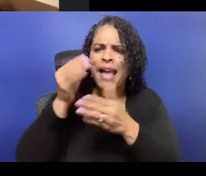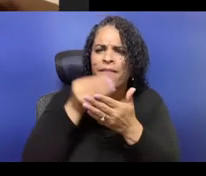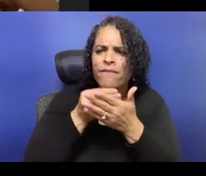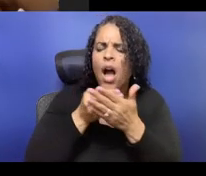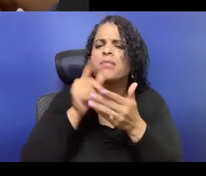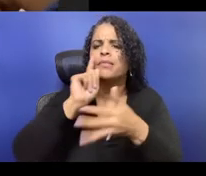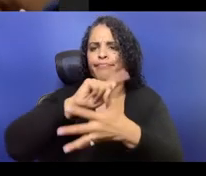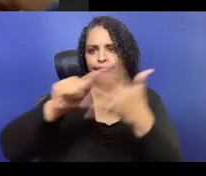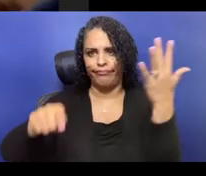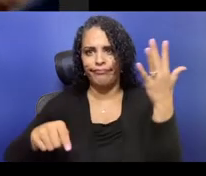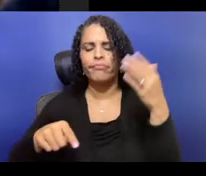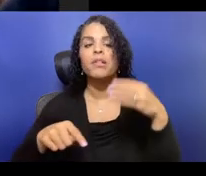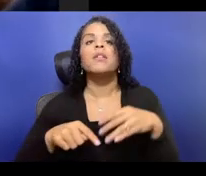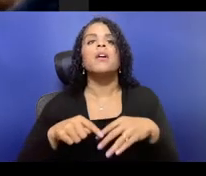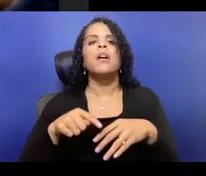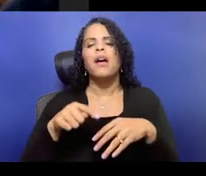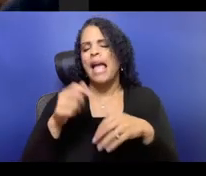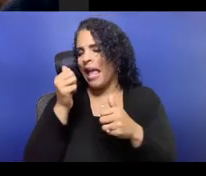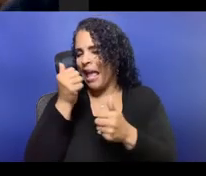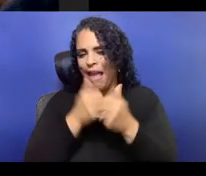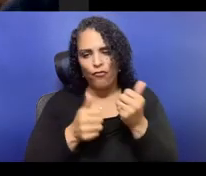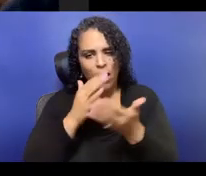is that it's really opened up the doors for us in terms